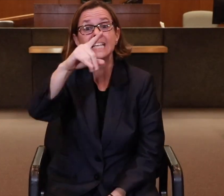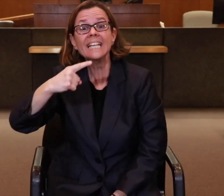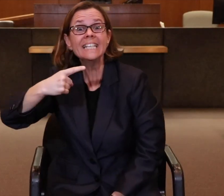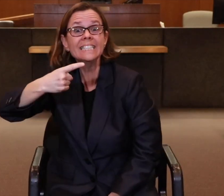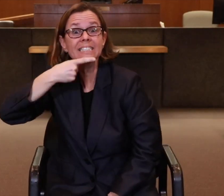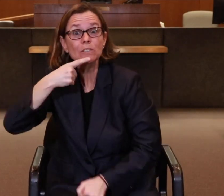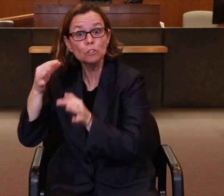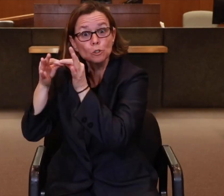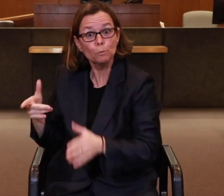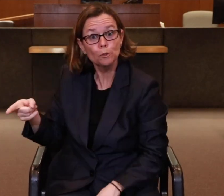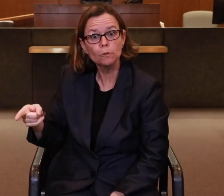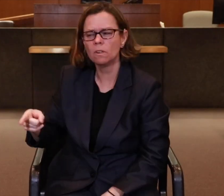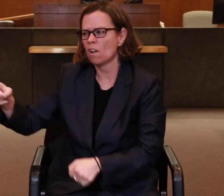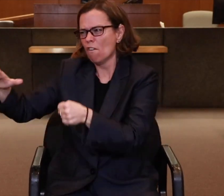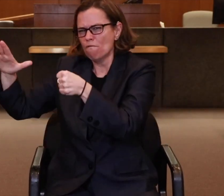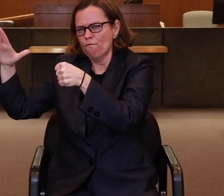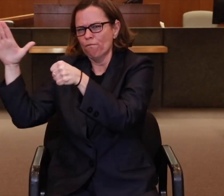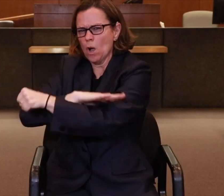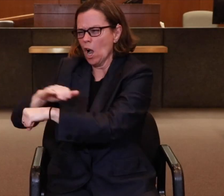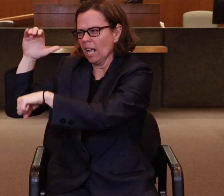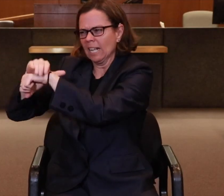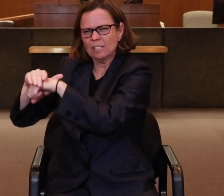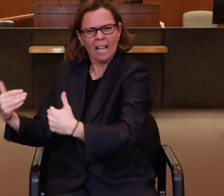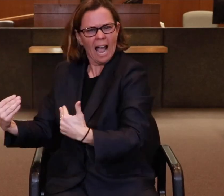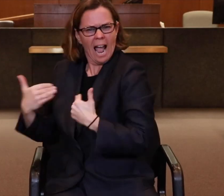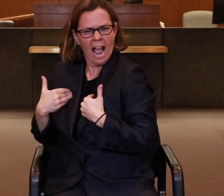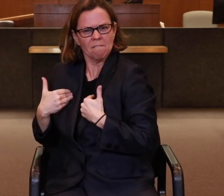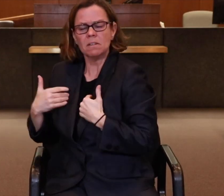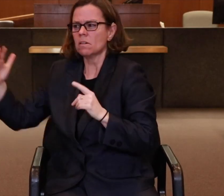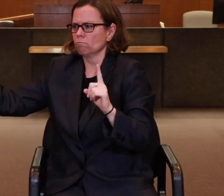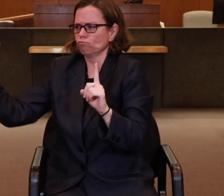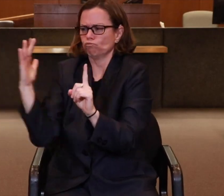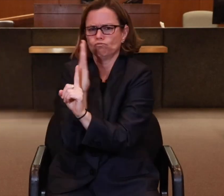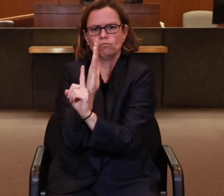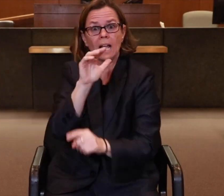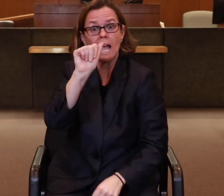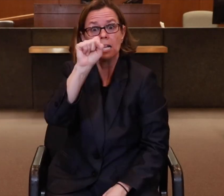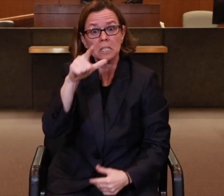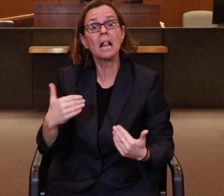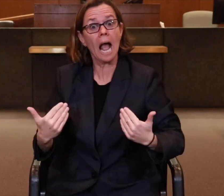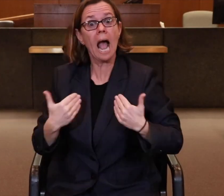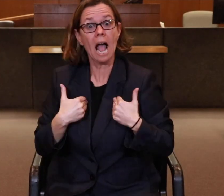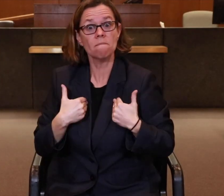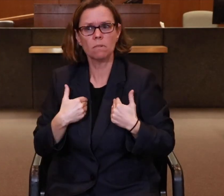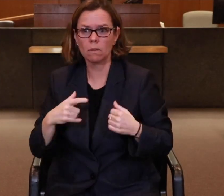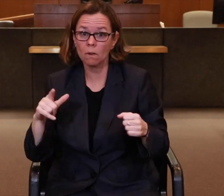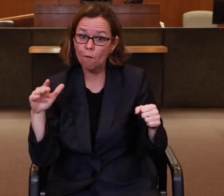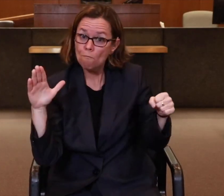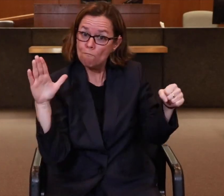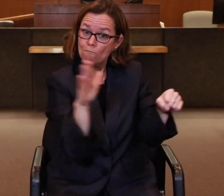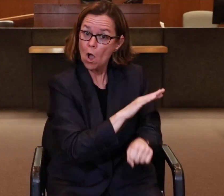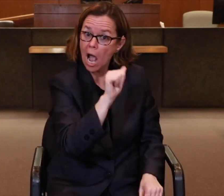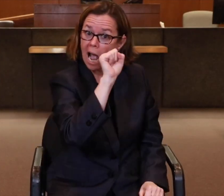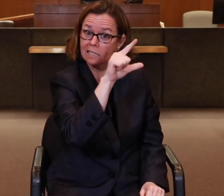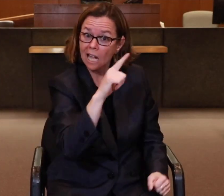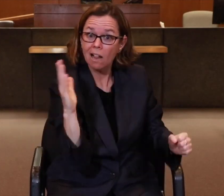Hearing interpreters who have full access to English only use ASL up to a certain level.